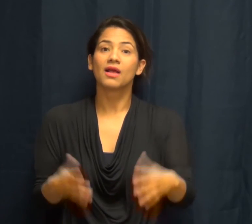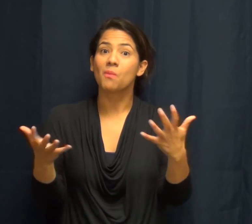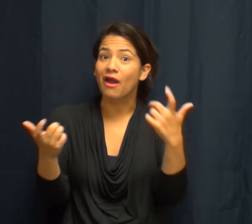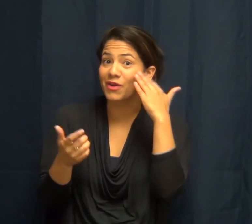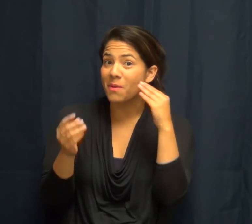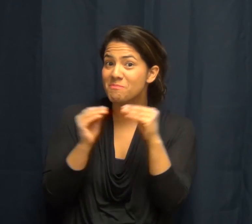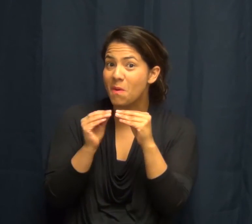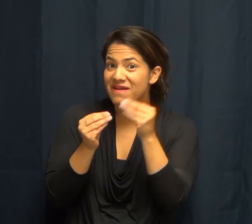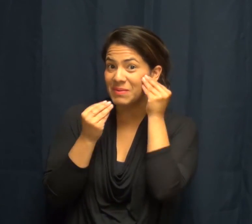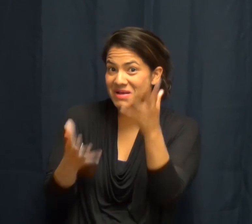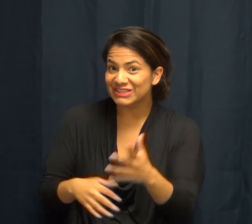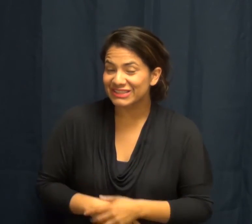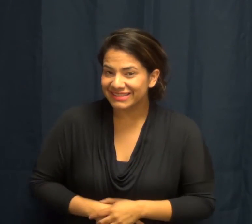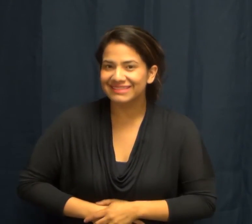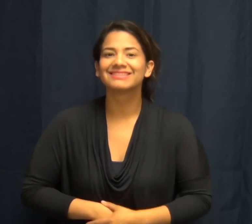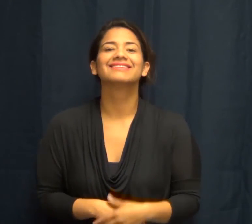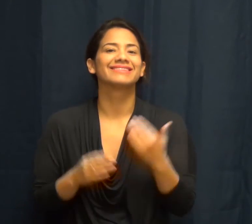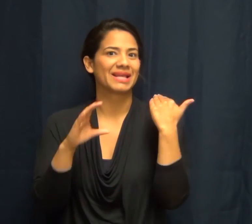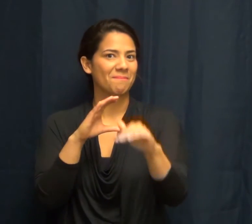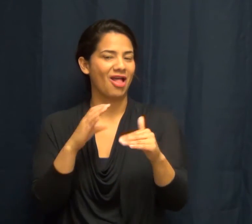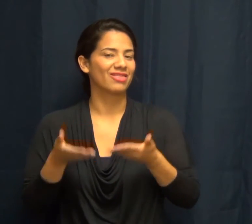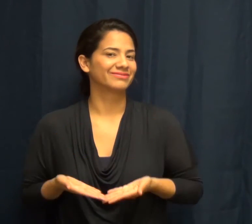Want to know more information? My email address is: